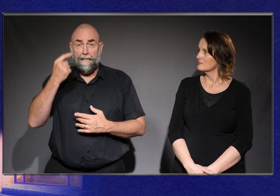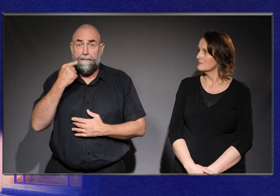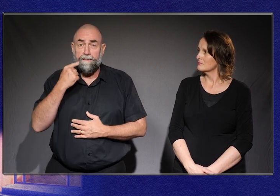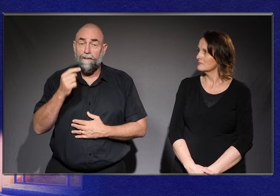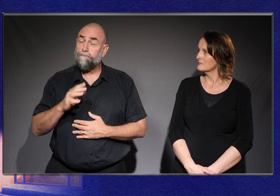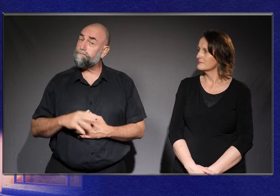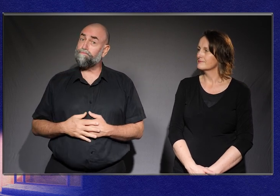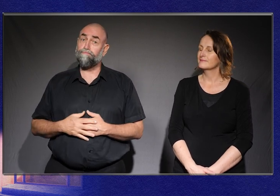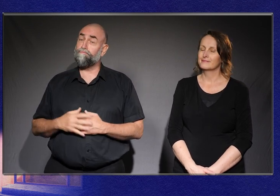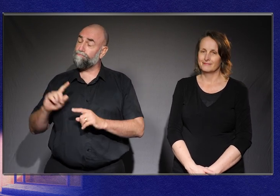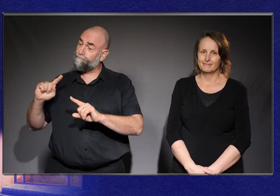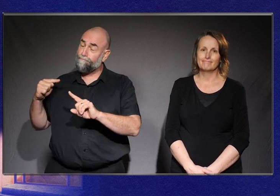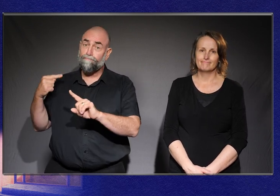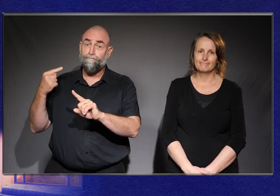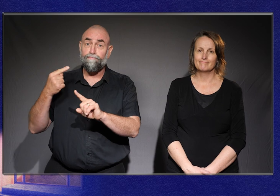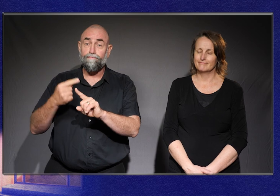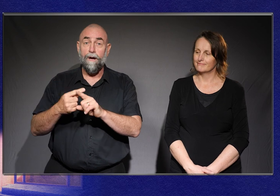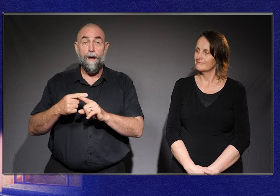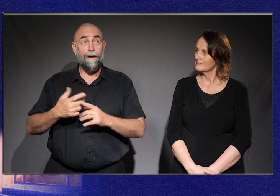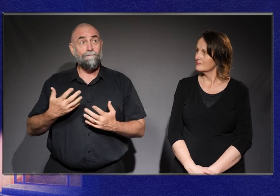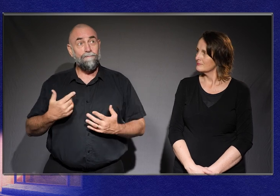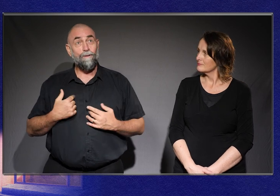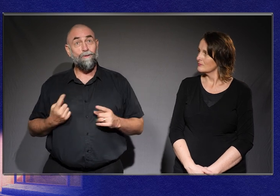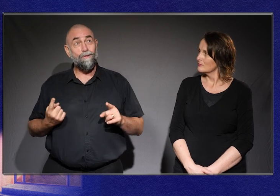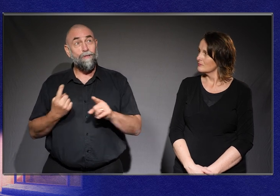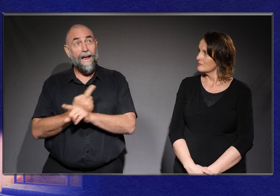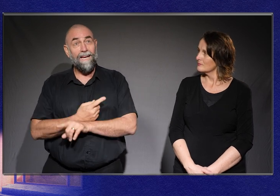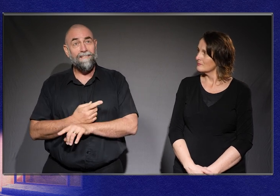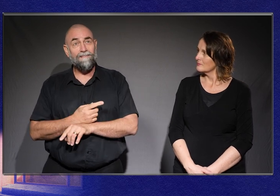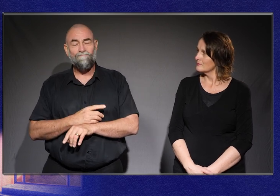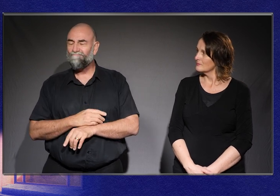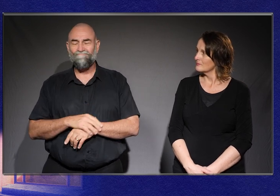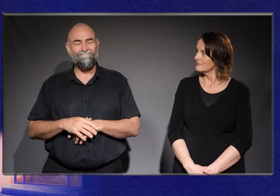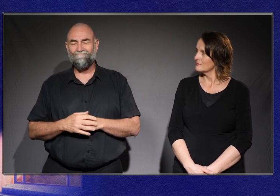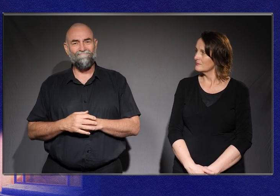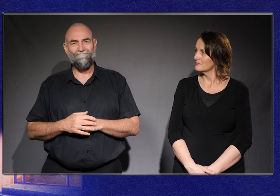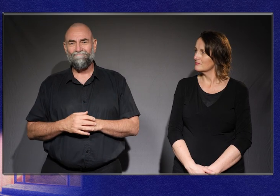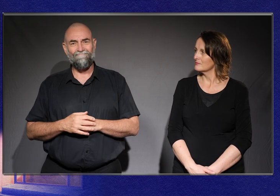Would I change anything? Absolutely not.